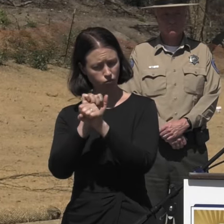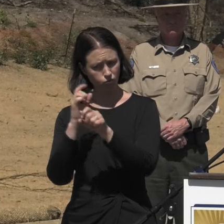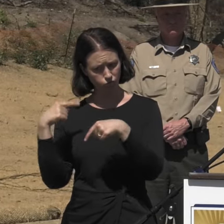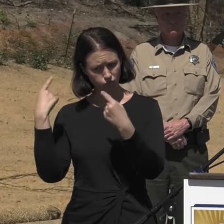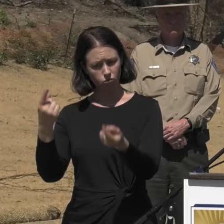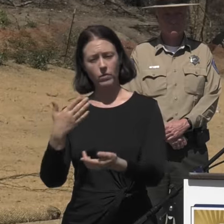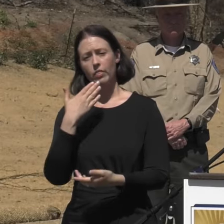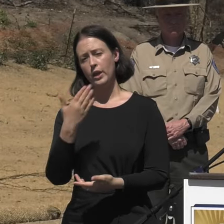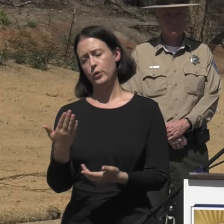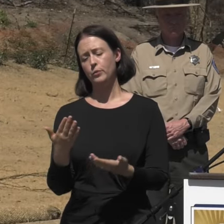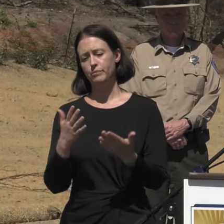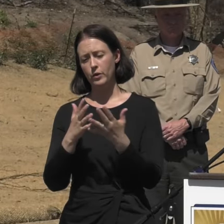Thank you very much.